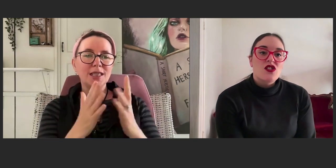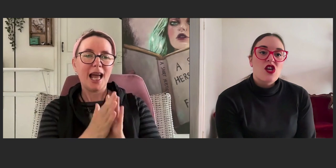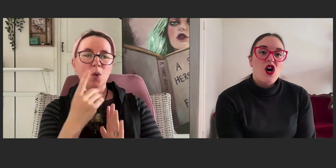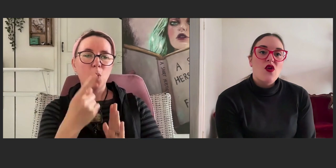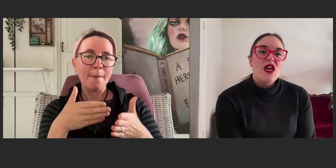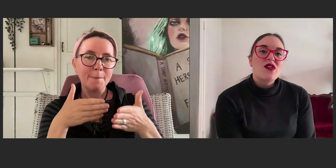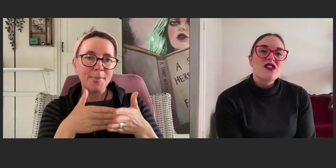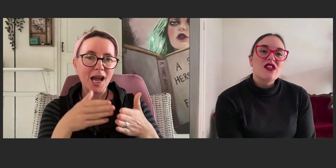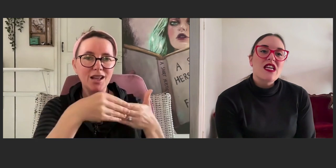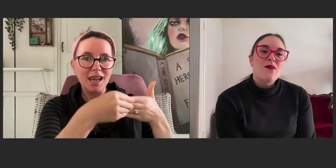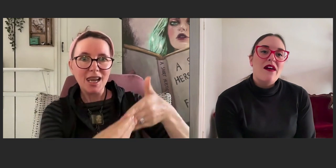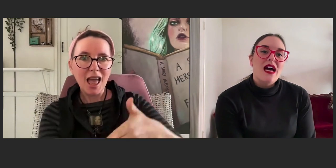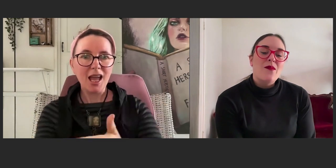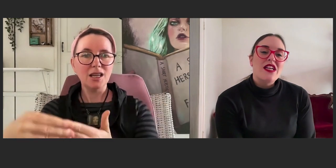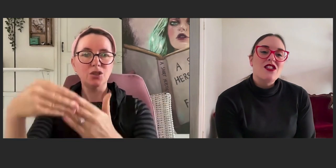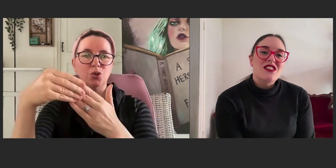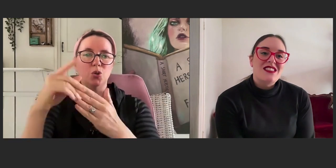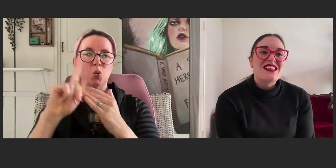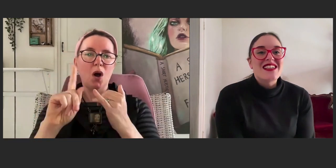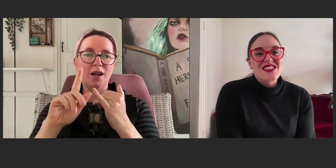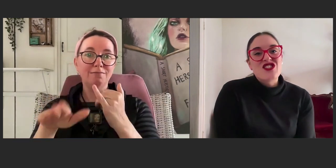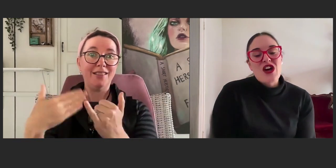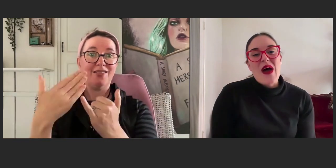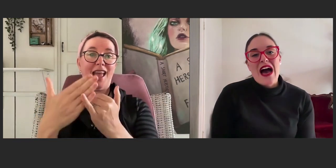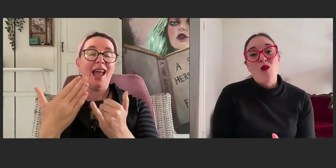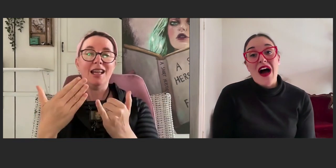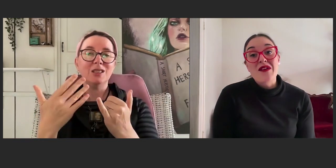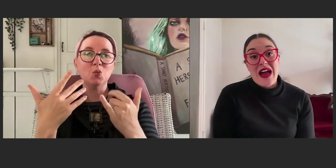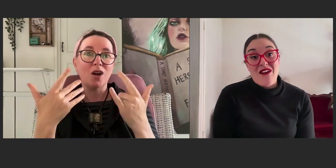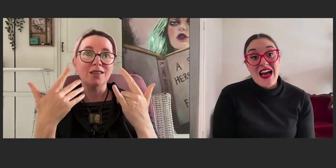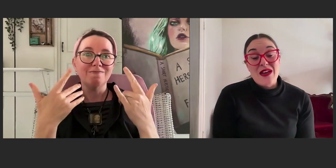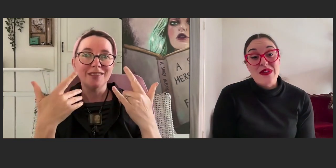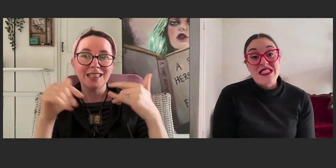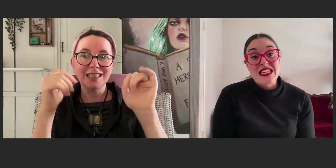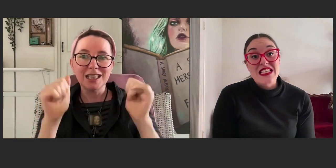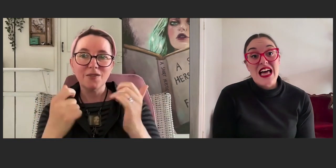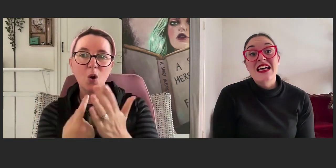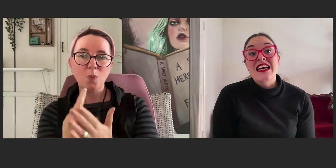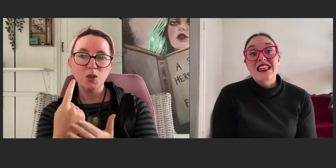So, it wasn't really a barrier, but it does show how one barrier in particular,